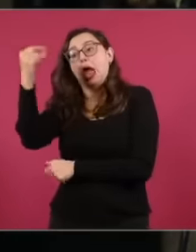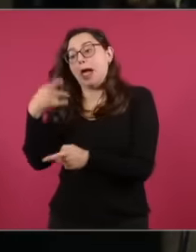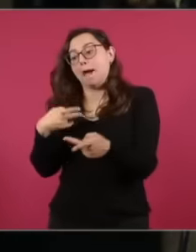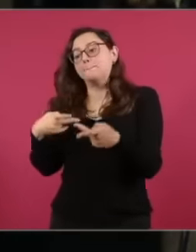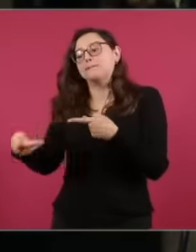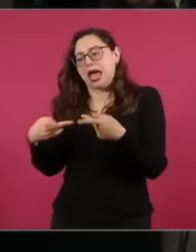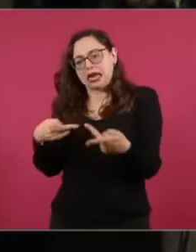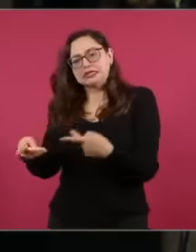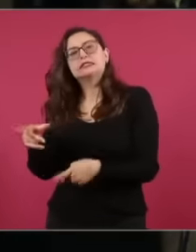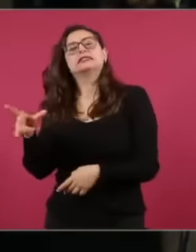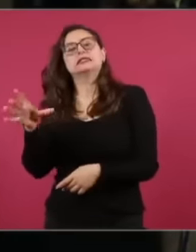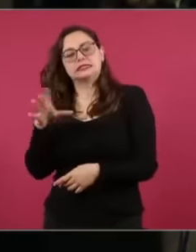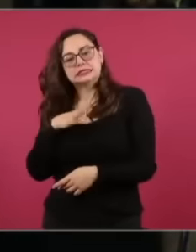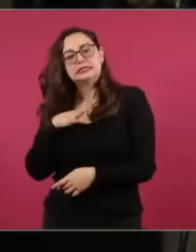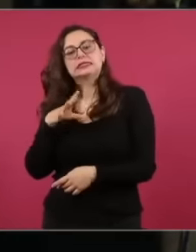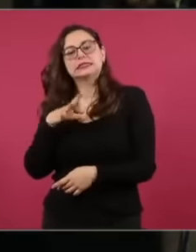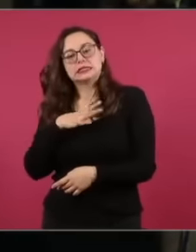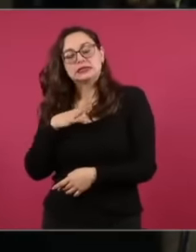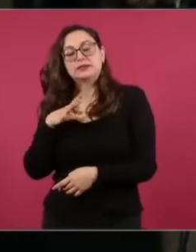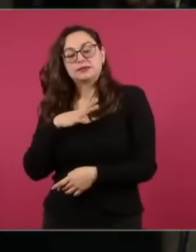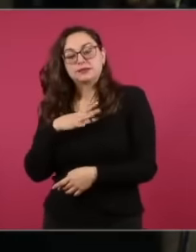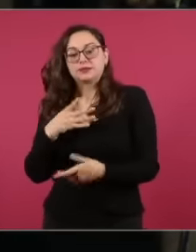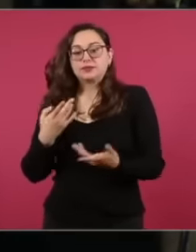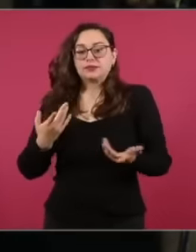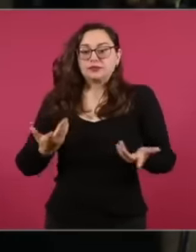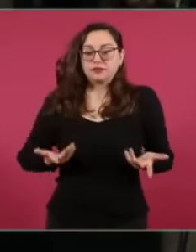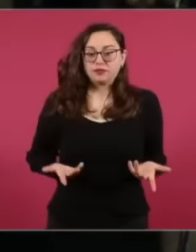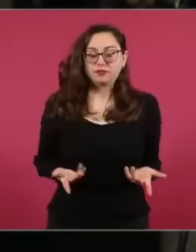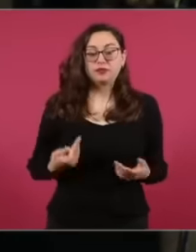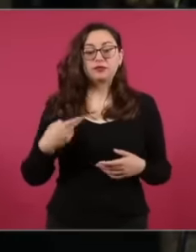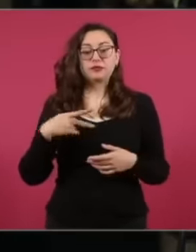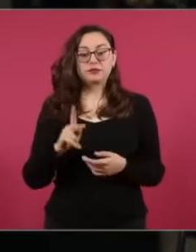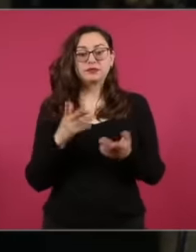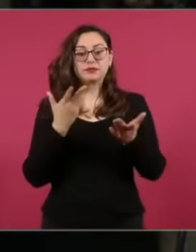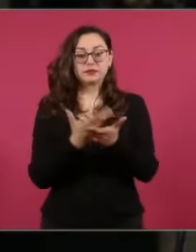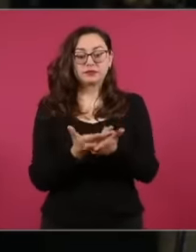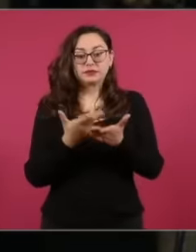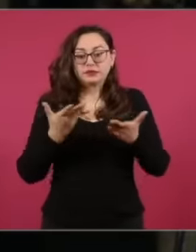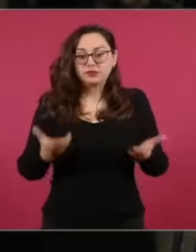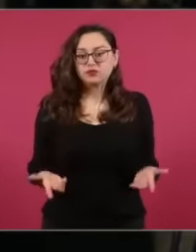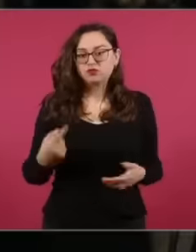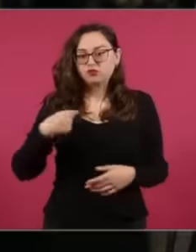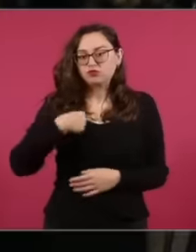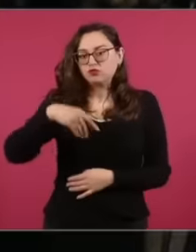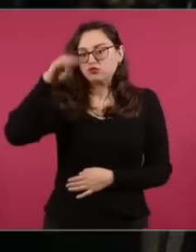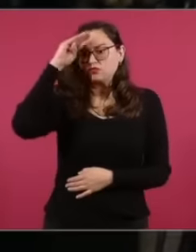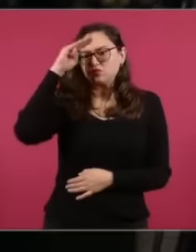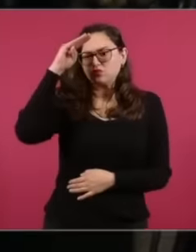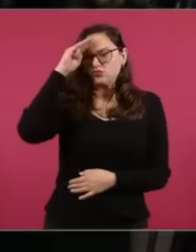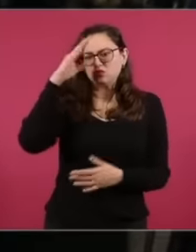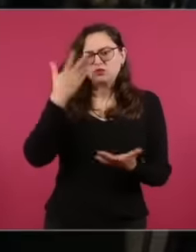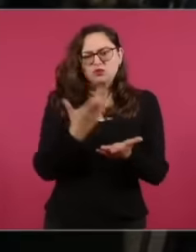of what you mention that exempts the family from having this type thanks to maneuvers that type